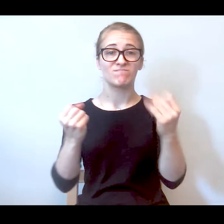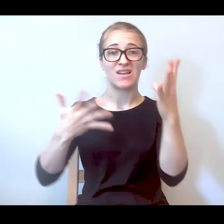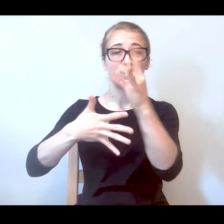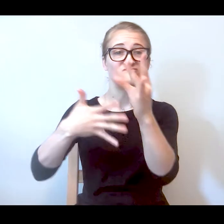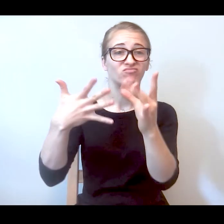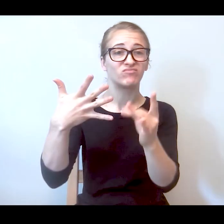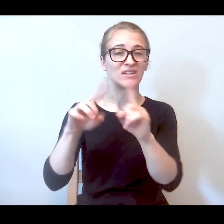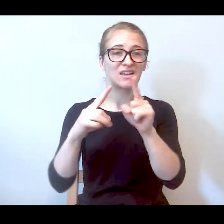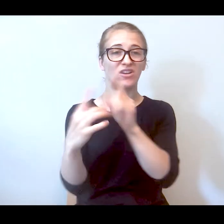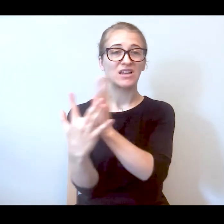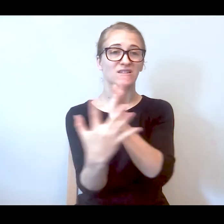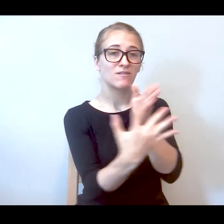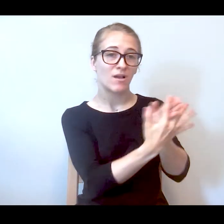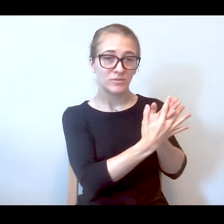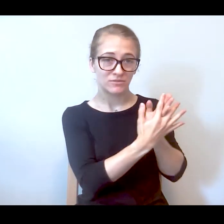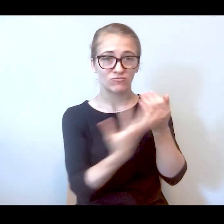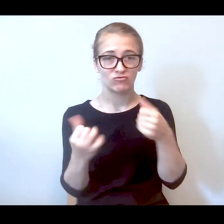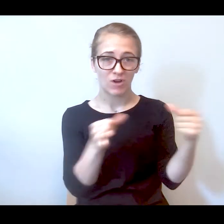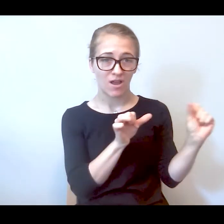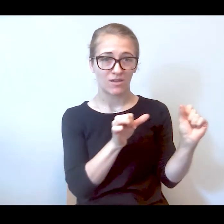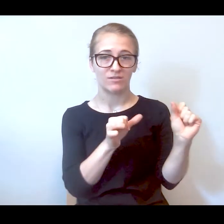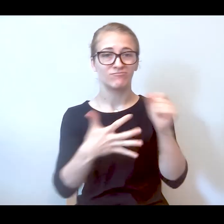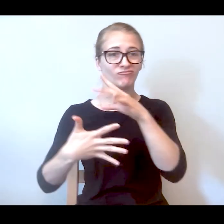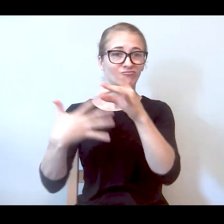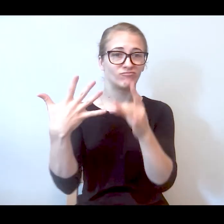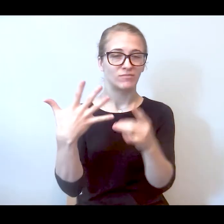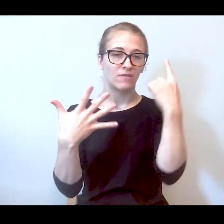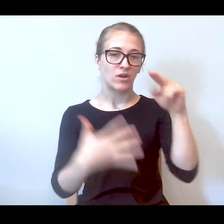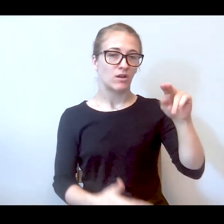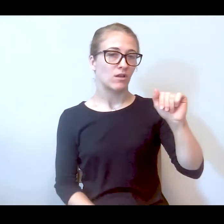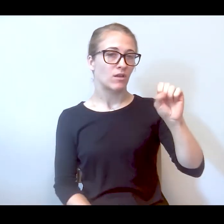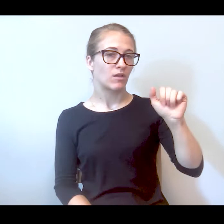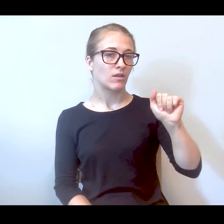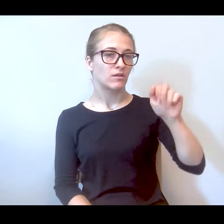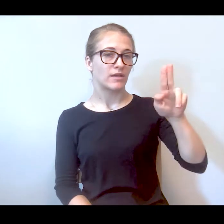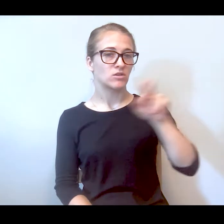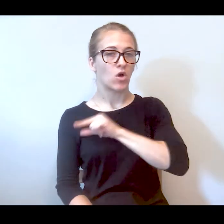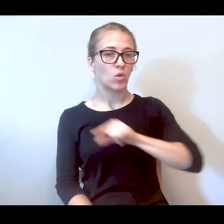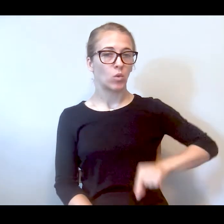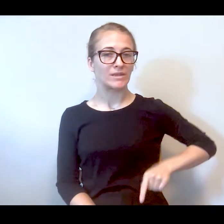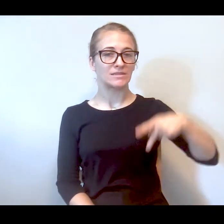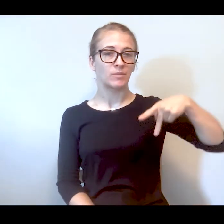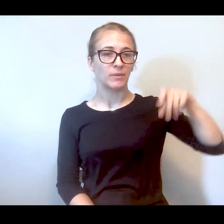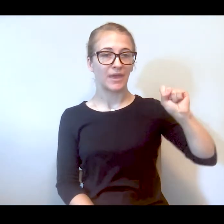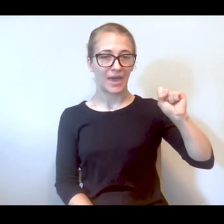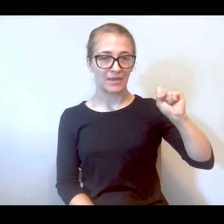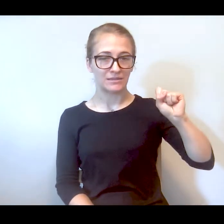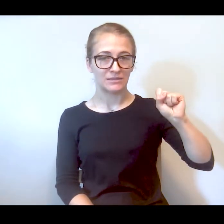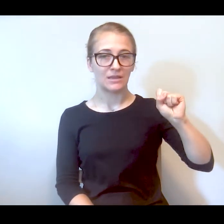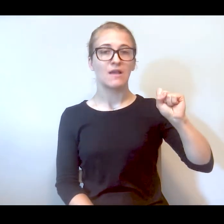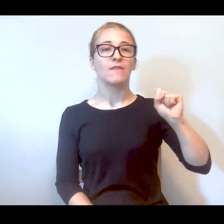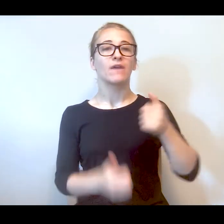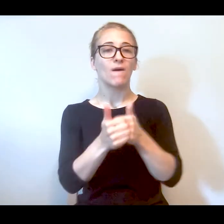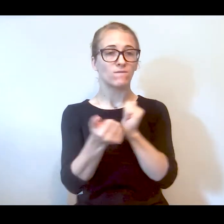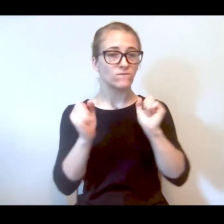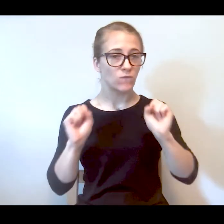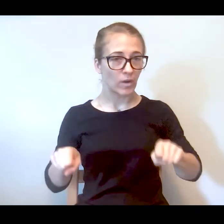pursue. And for the Nassau Queens PPS, particularly